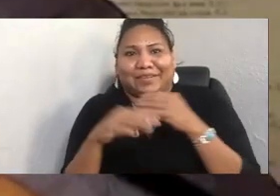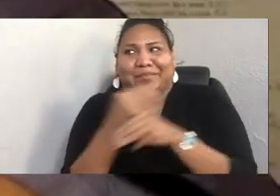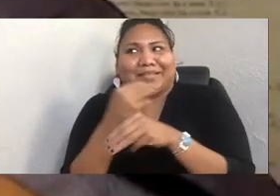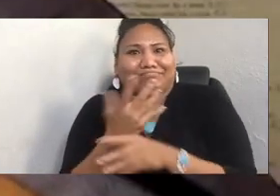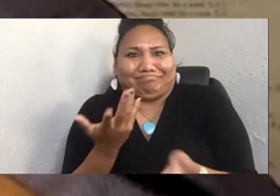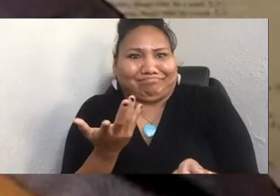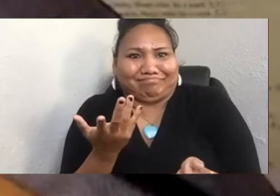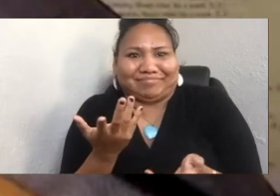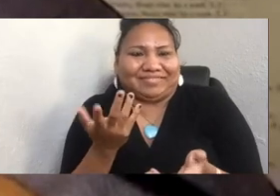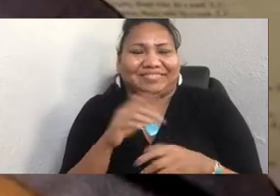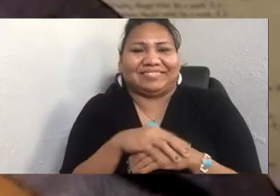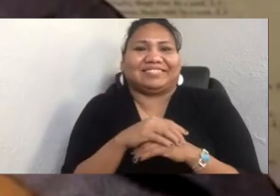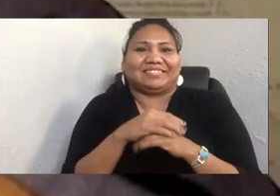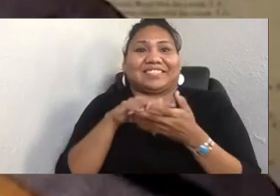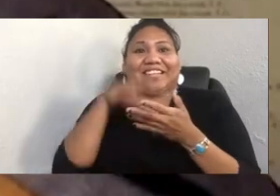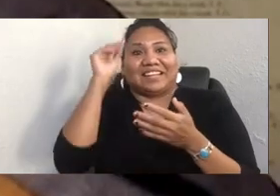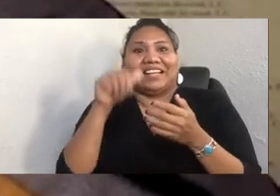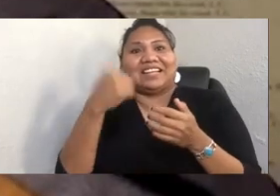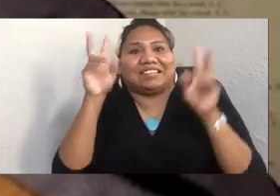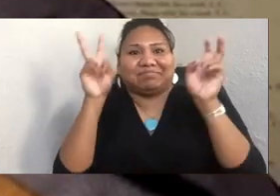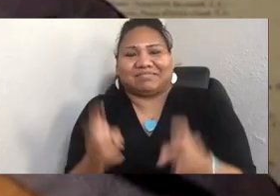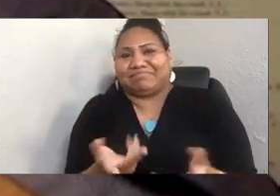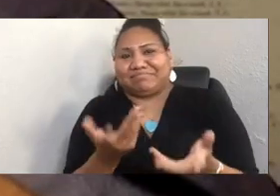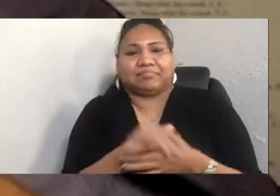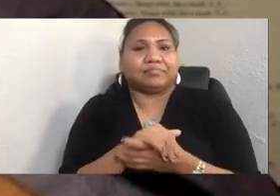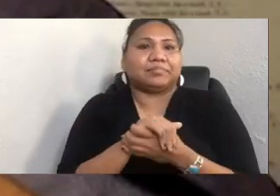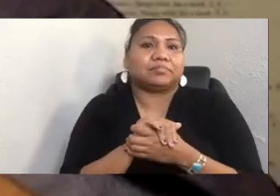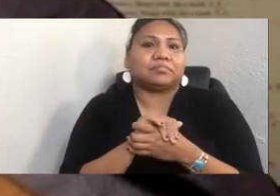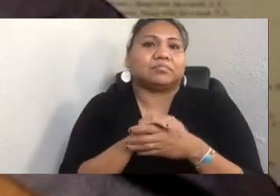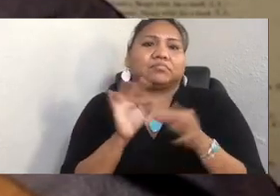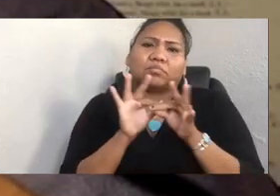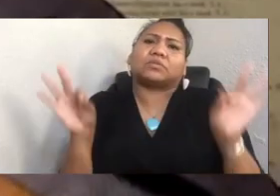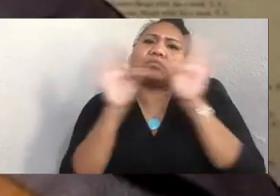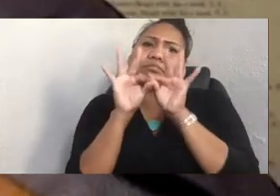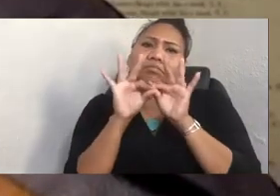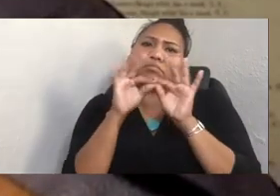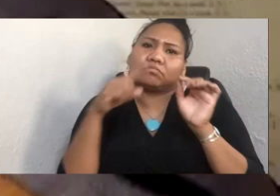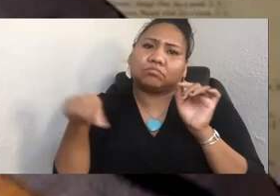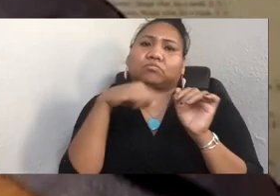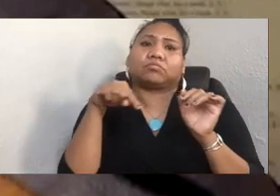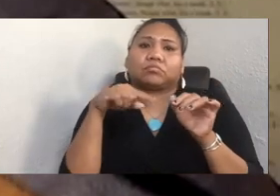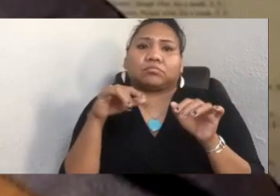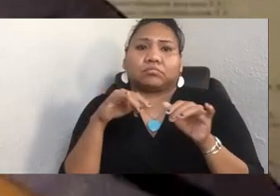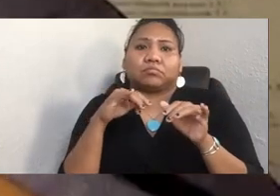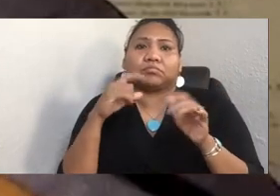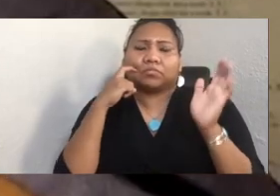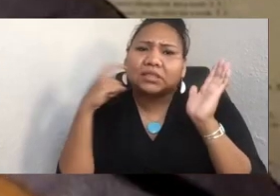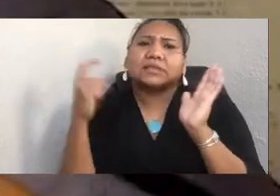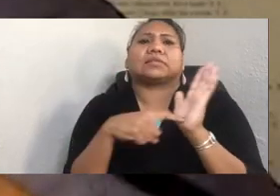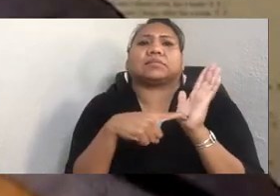But also, I think that's important, too, to recognize that there are experts in the community that you can bring in.